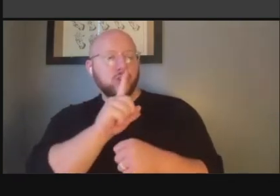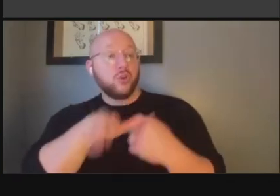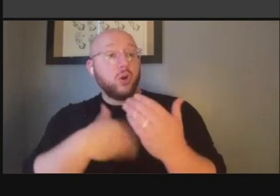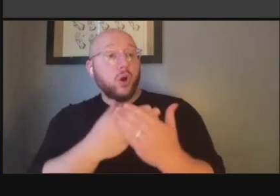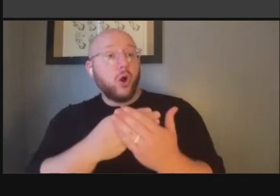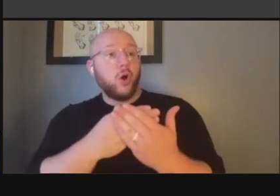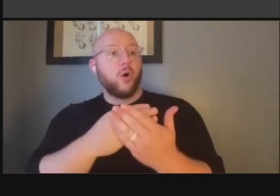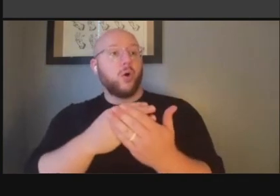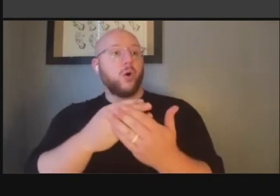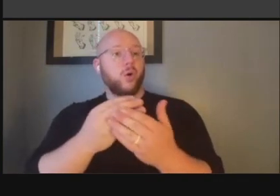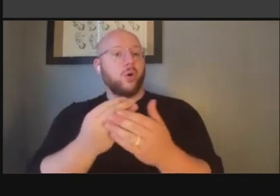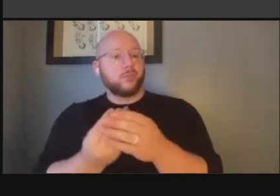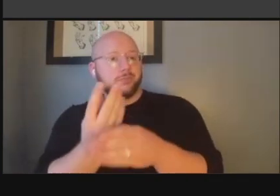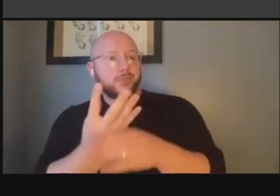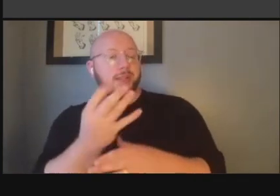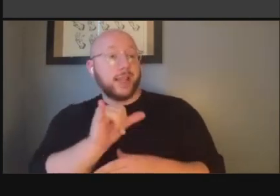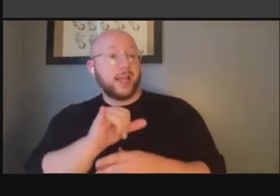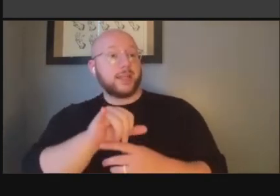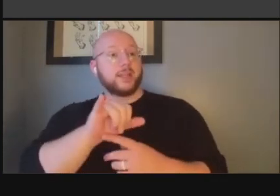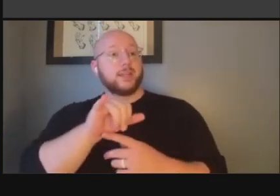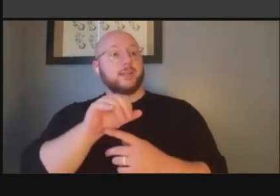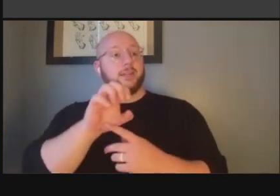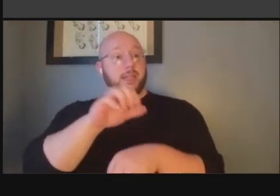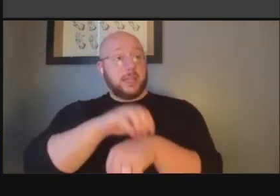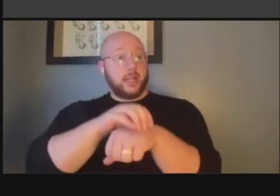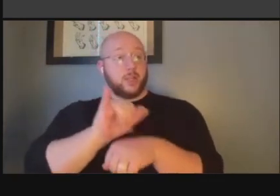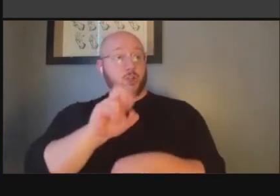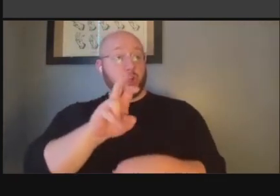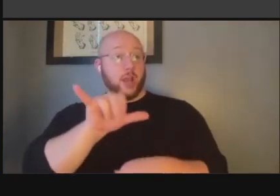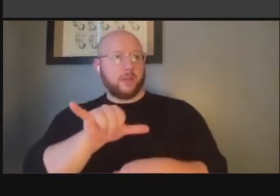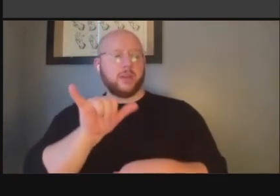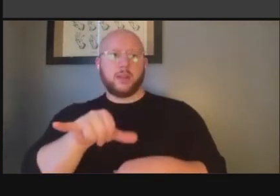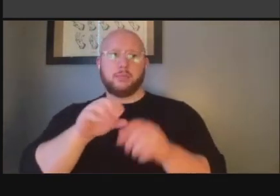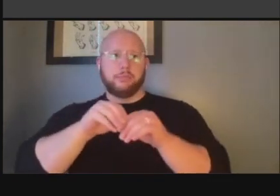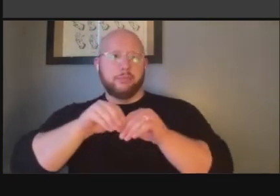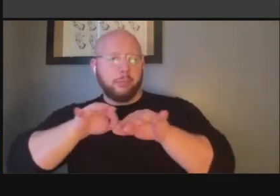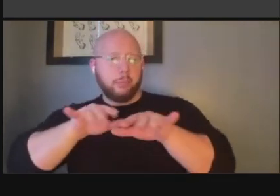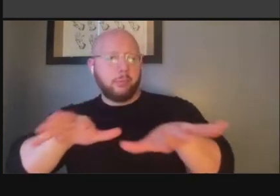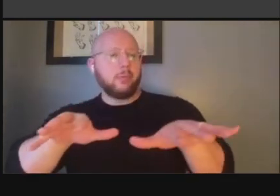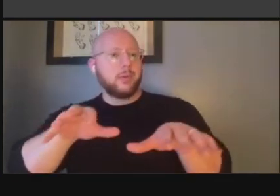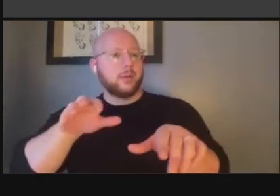english ivy is invasive and damaging but is prevalent throughout van ness connecticut avenue